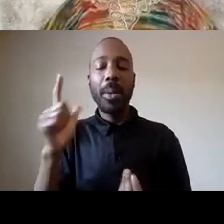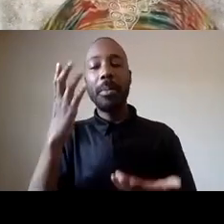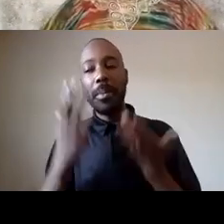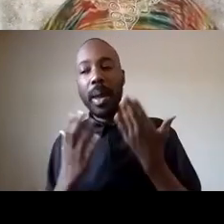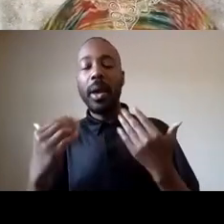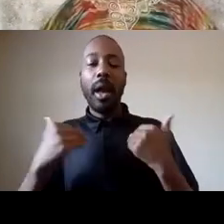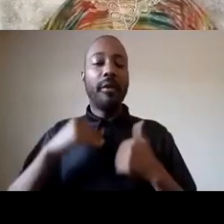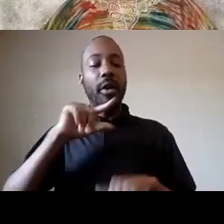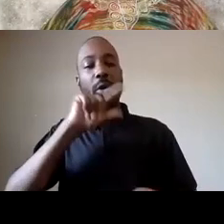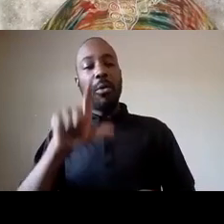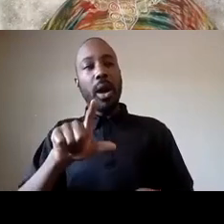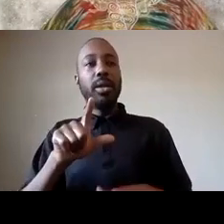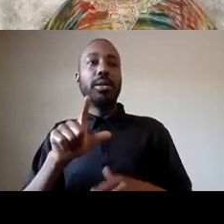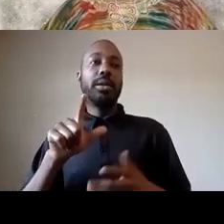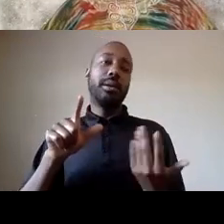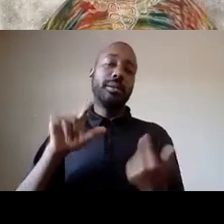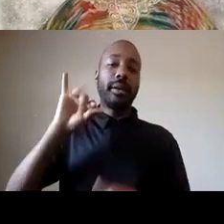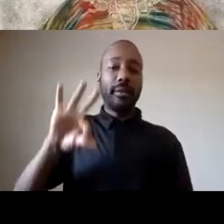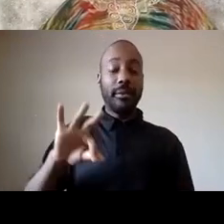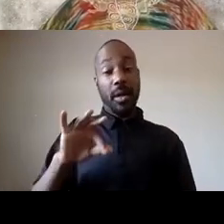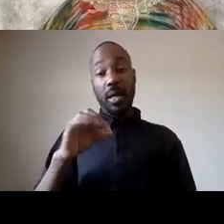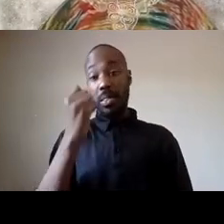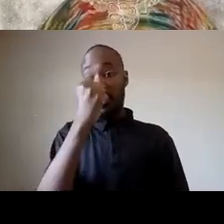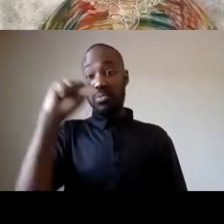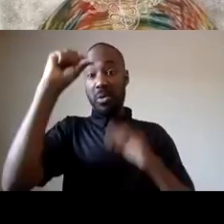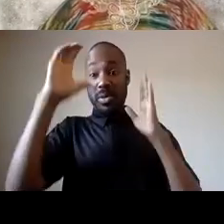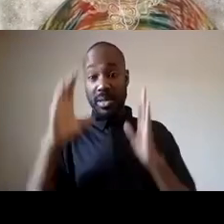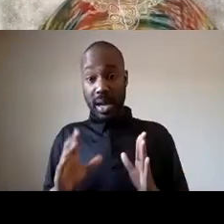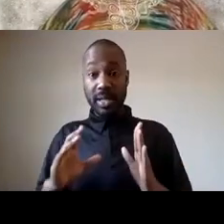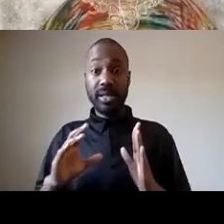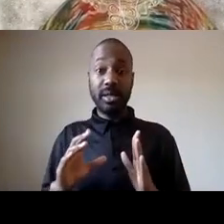whether or not the protesters broke out starbucks window